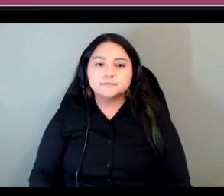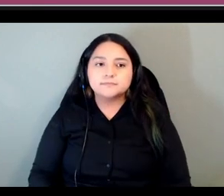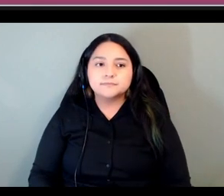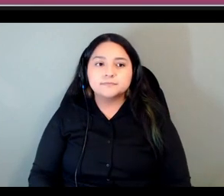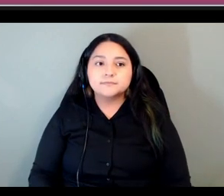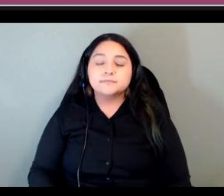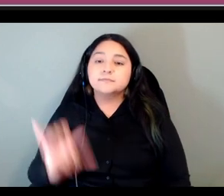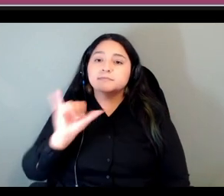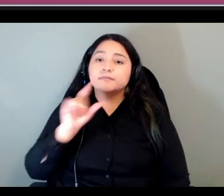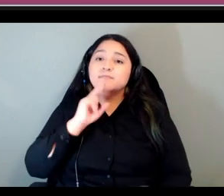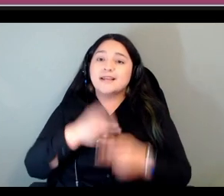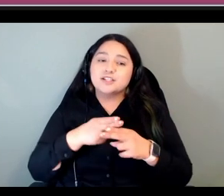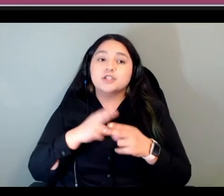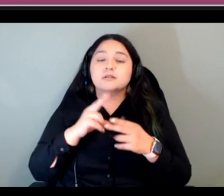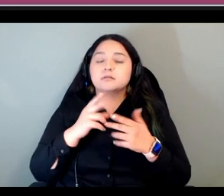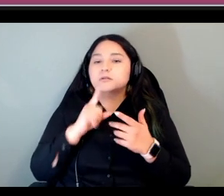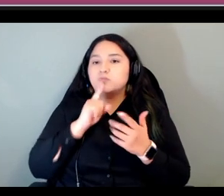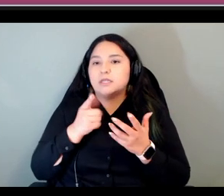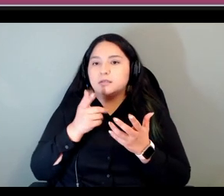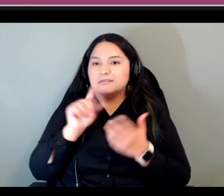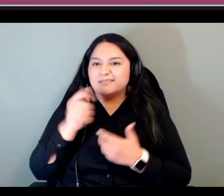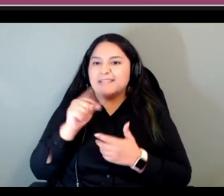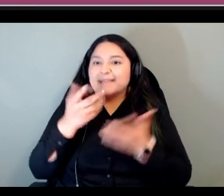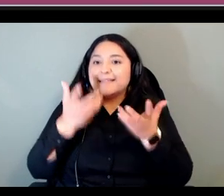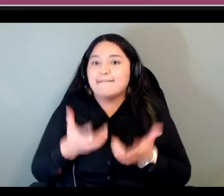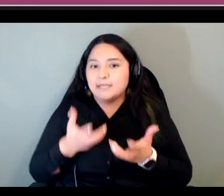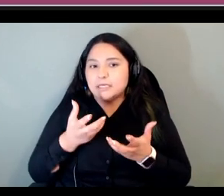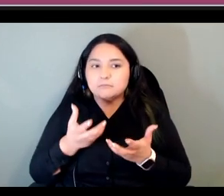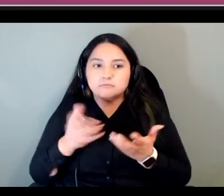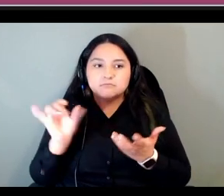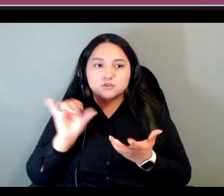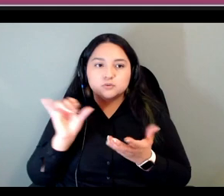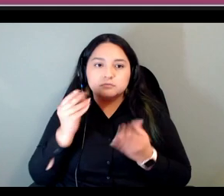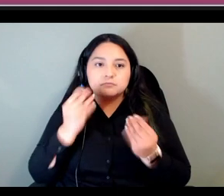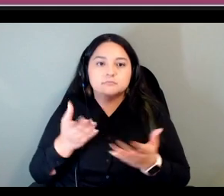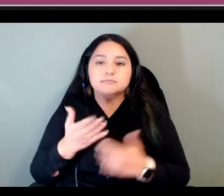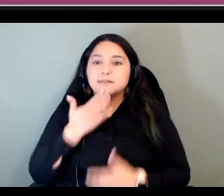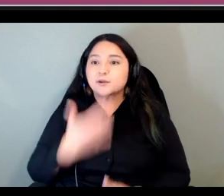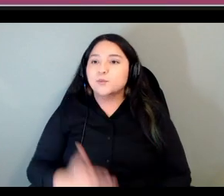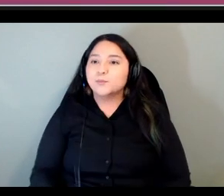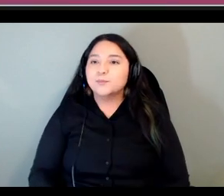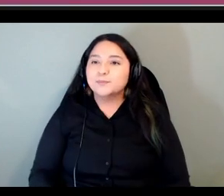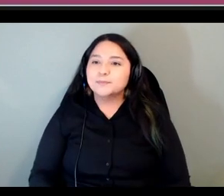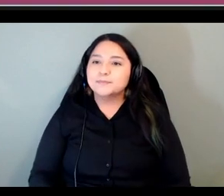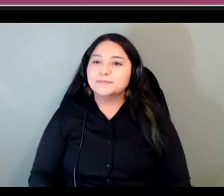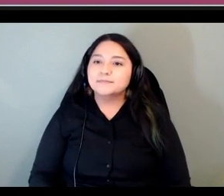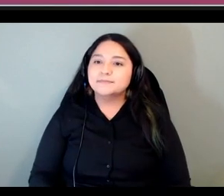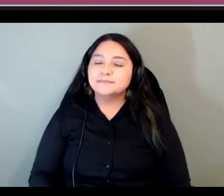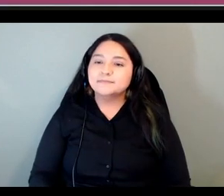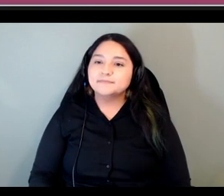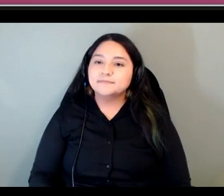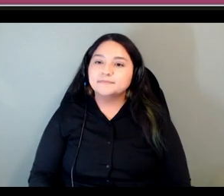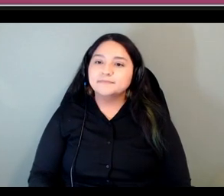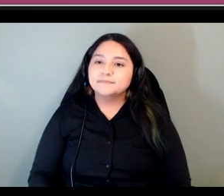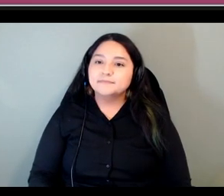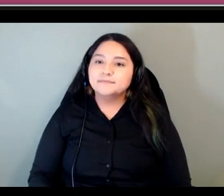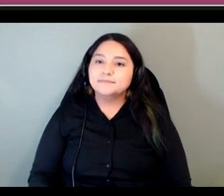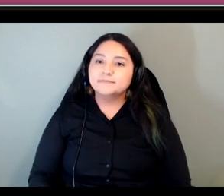text heaven thank you